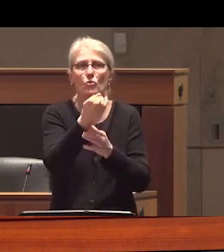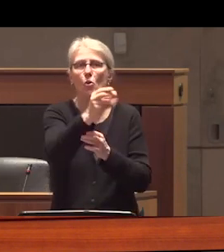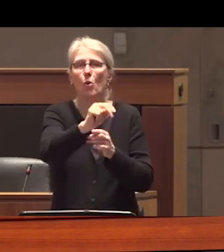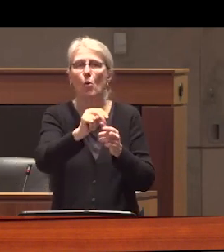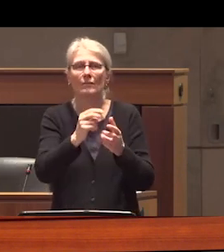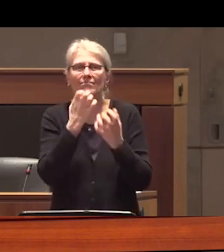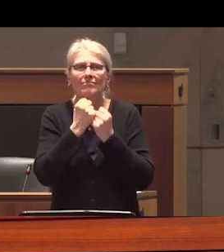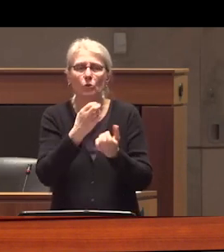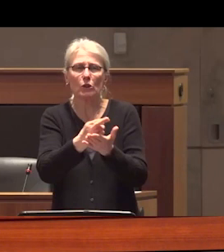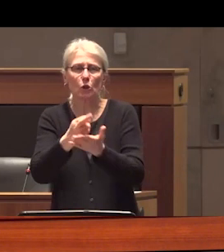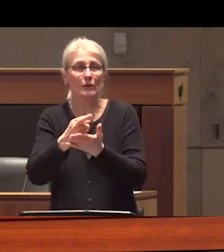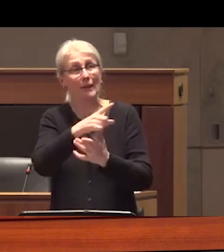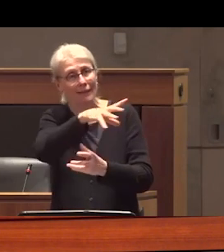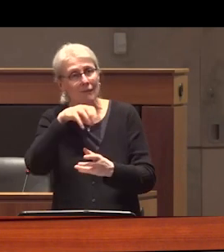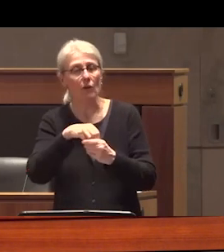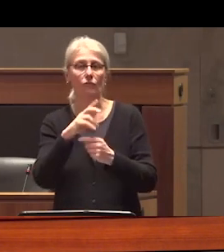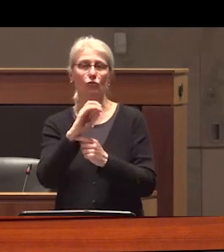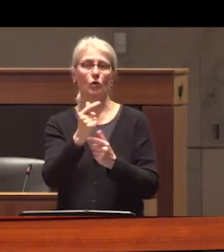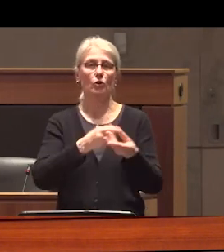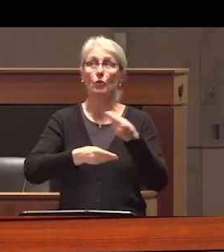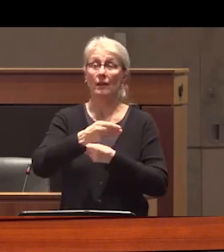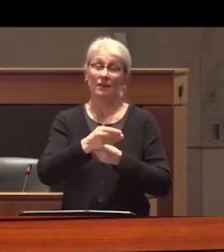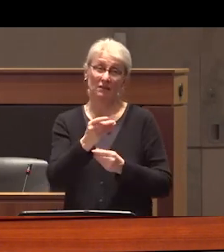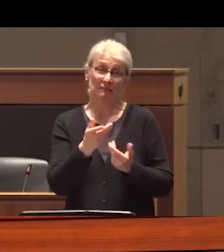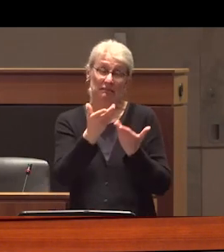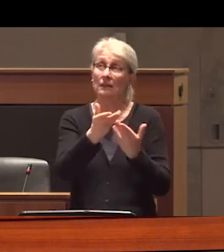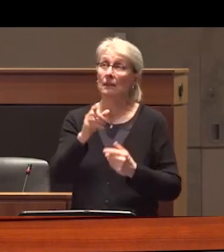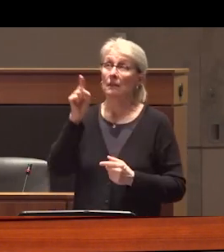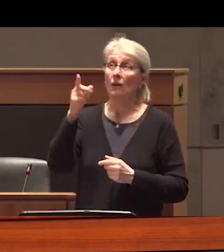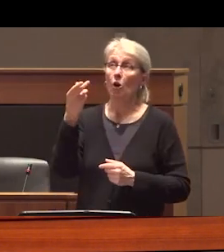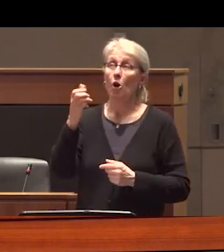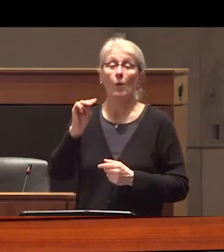the drug drug trade for more on this I recommend seeing harm reduction International's recent